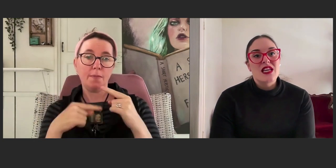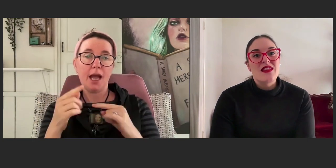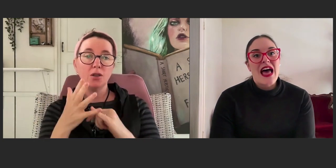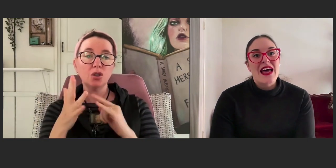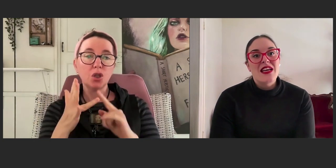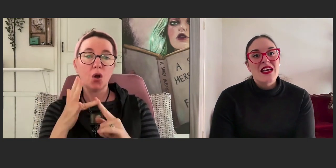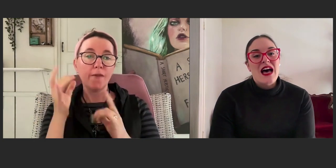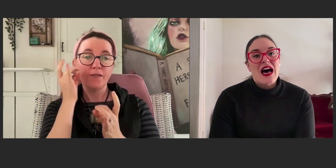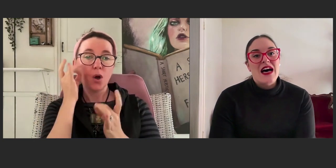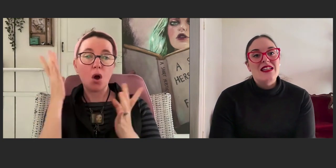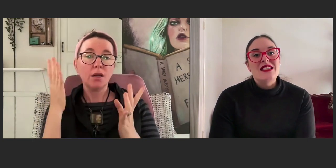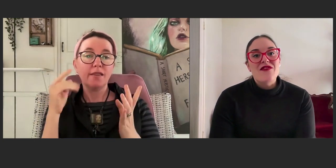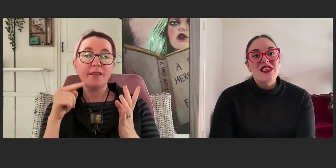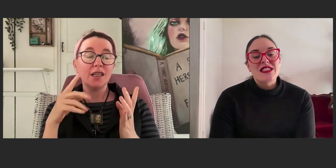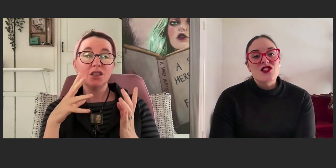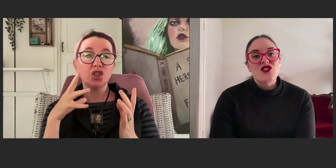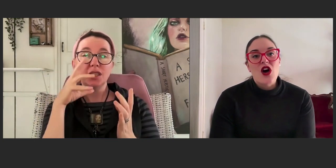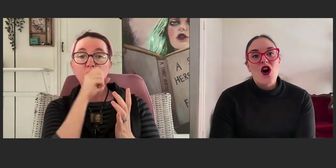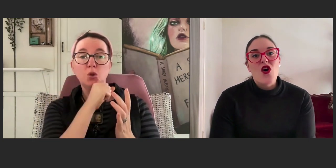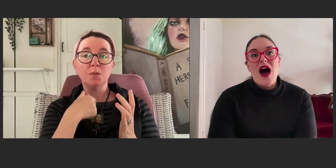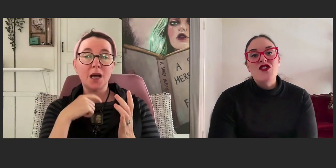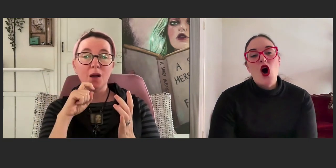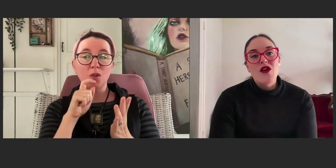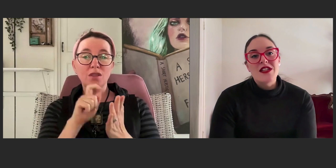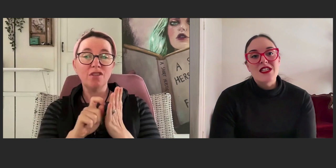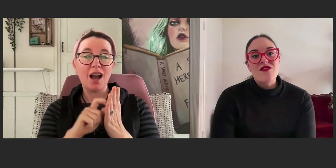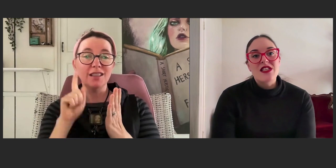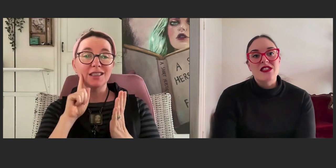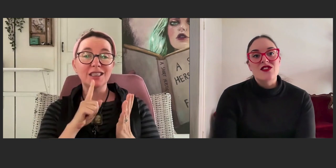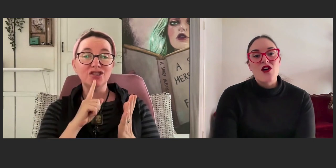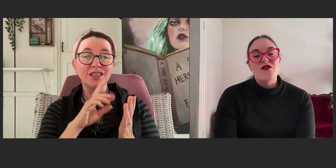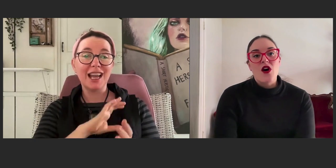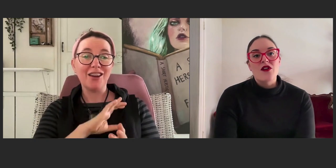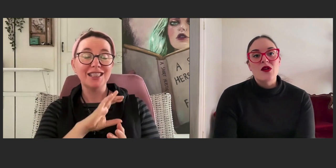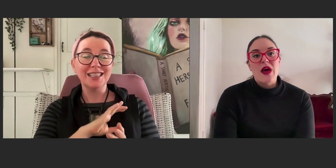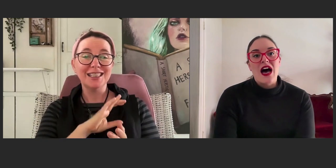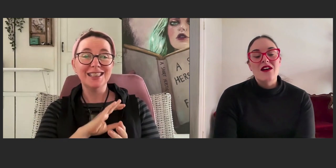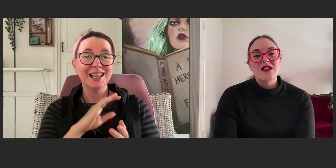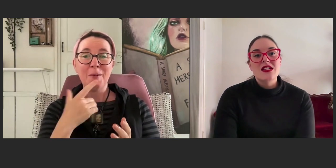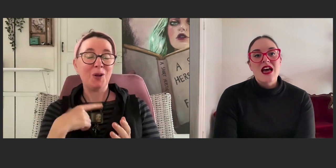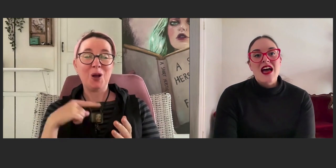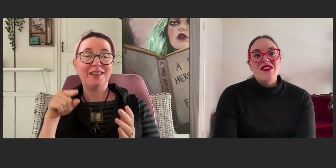in that deafness is so unknown and deafness is so forgotten about